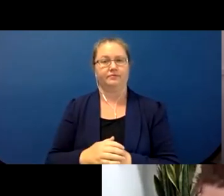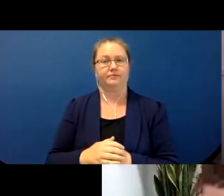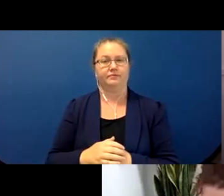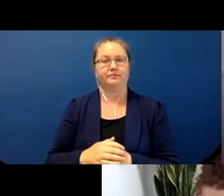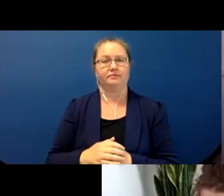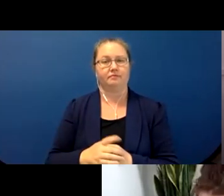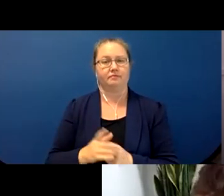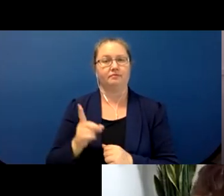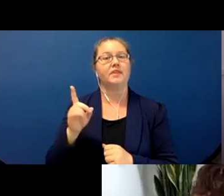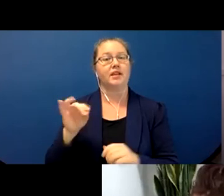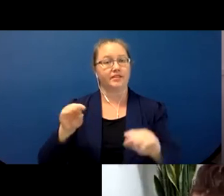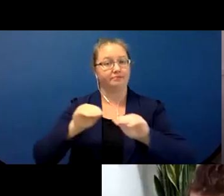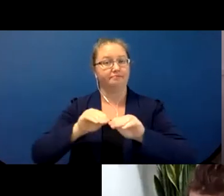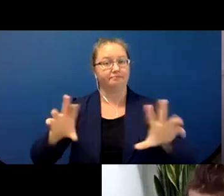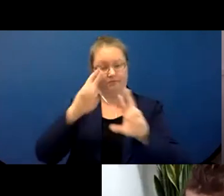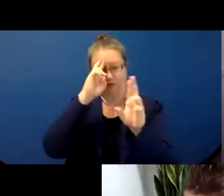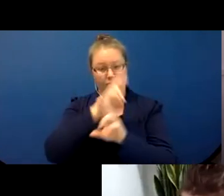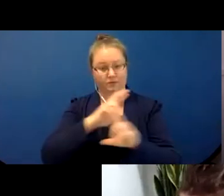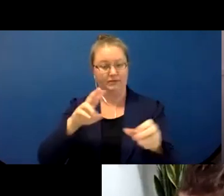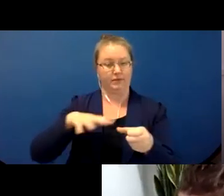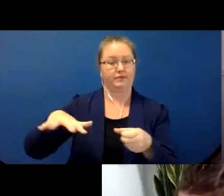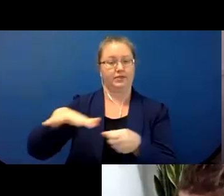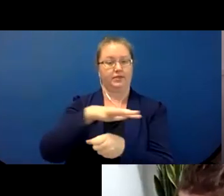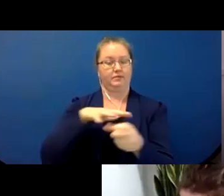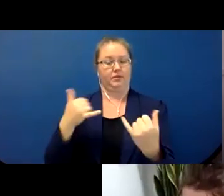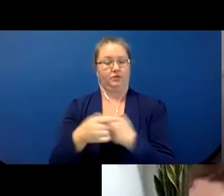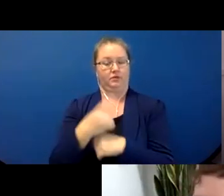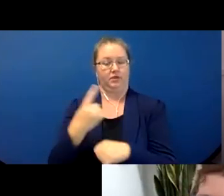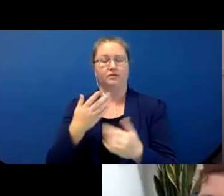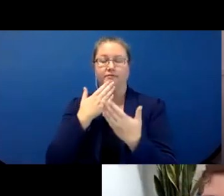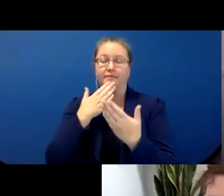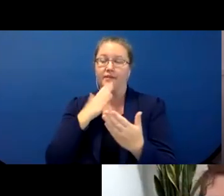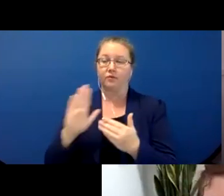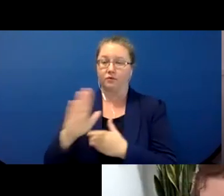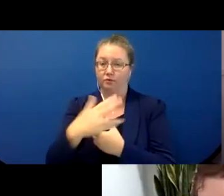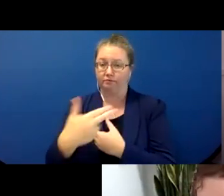so thank you for helping and making this a safe learning space. We will be recording